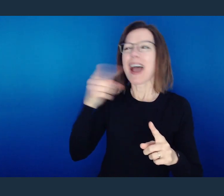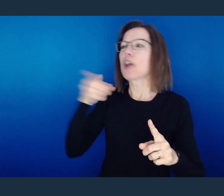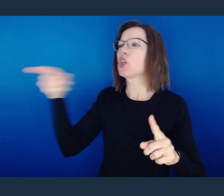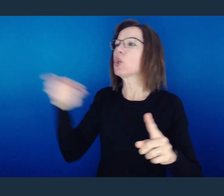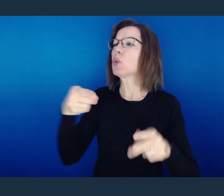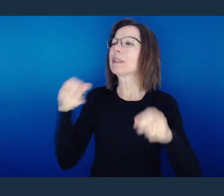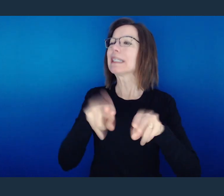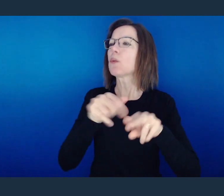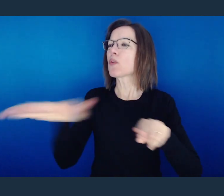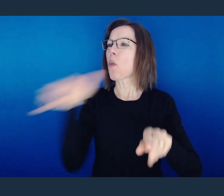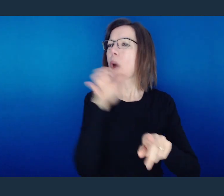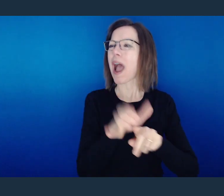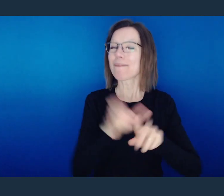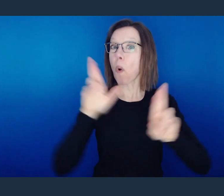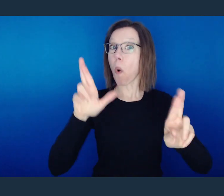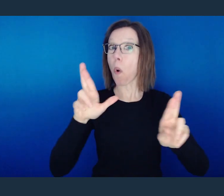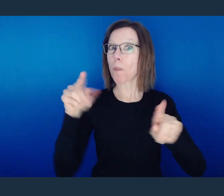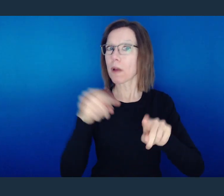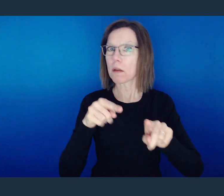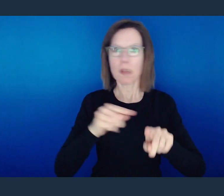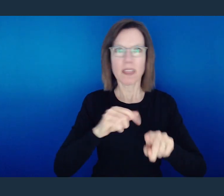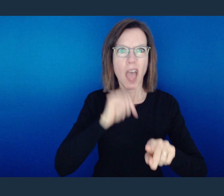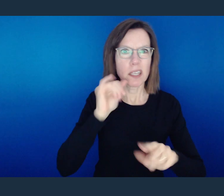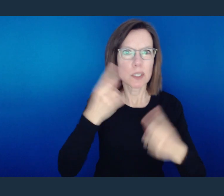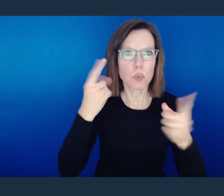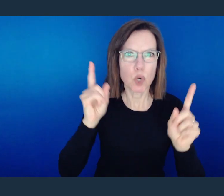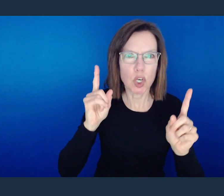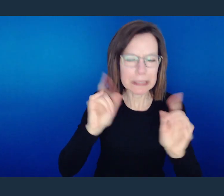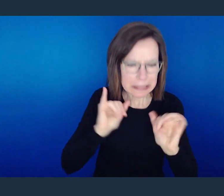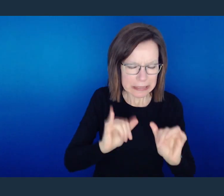And when that doesn't work, he hands him his own death warrant, sends him back to the camp,